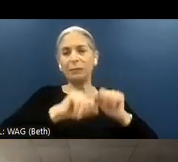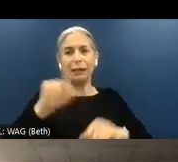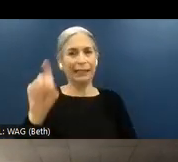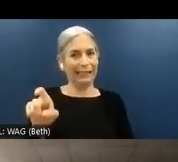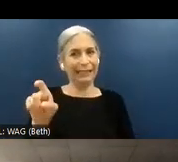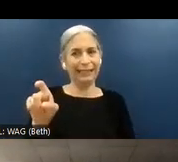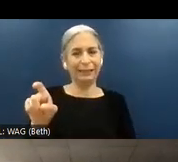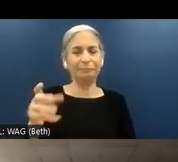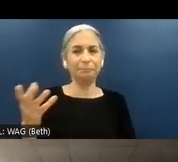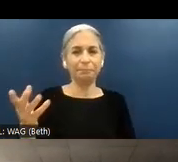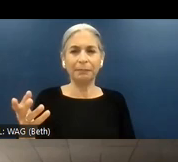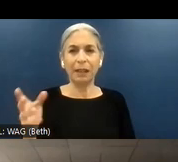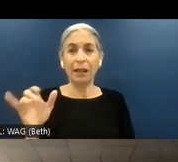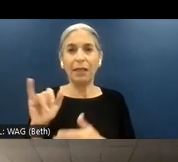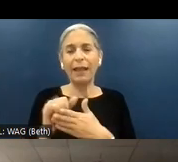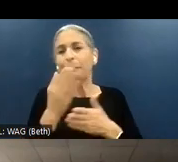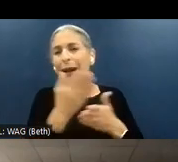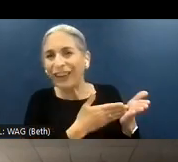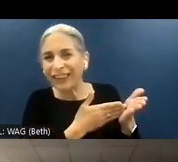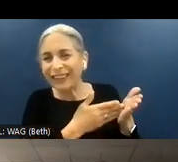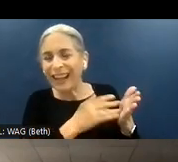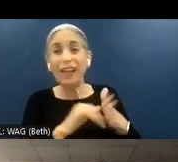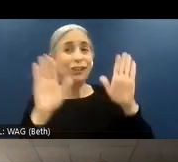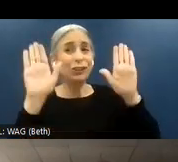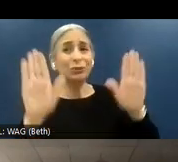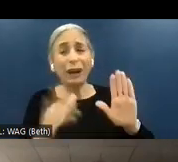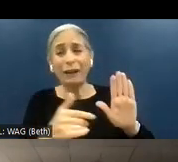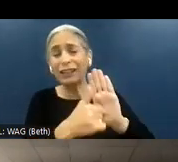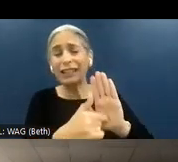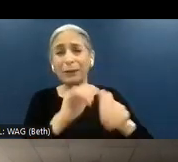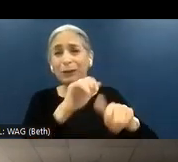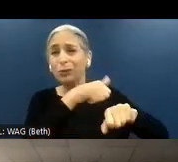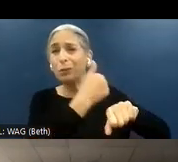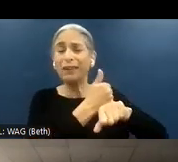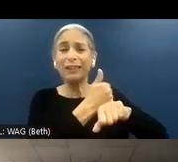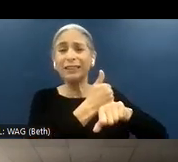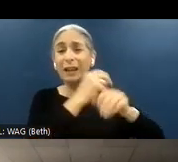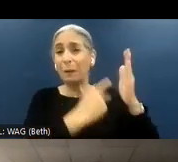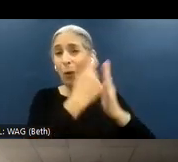that's a portion. That's great, for example, to build a program trying to mitigate the